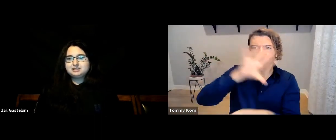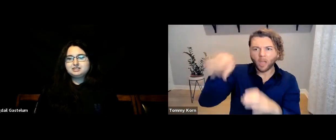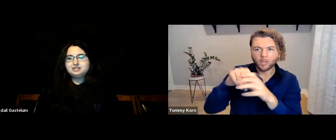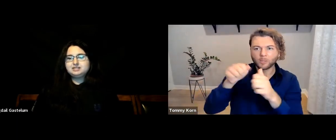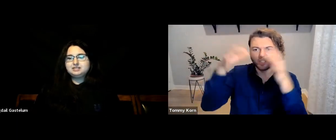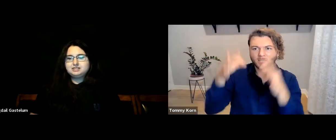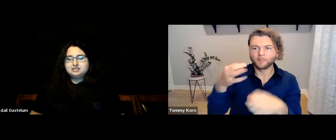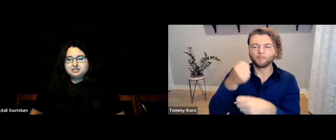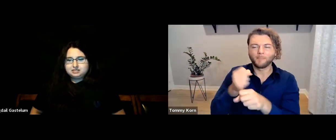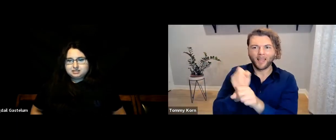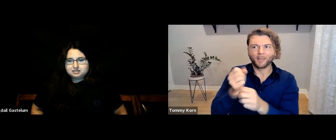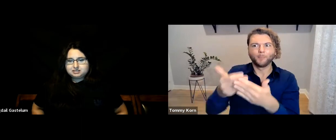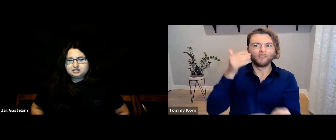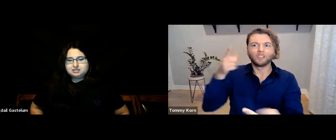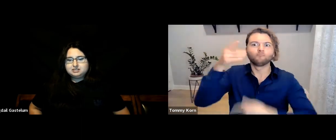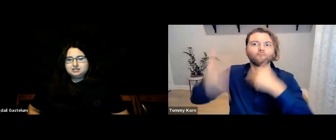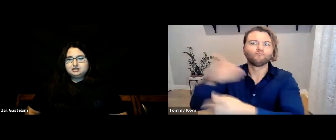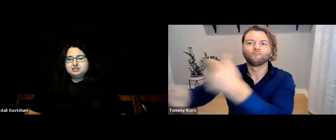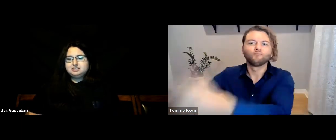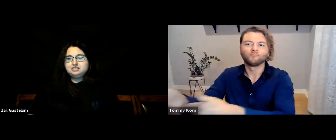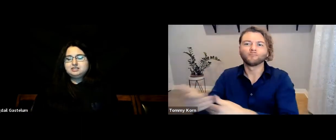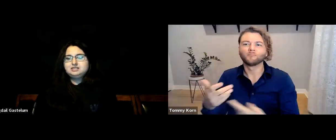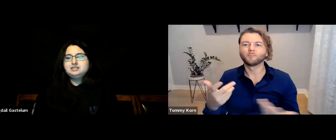so they are involved in decisions before UCR moves forward.